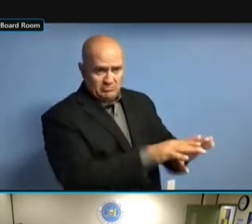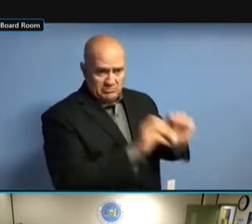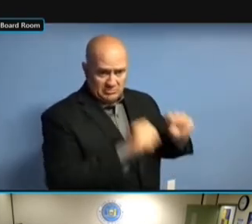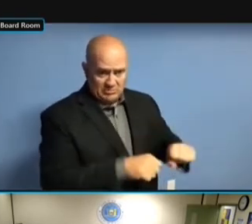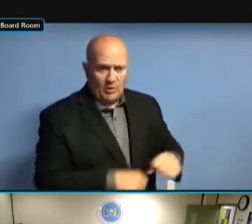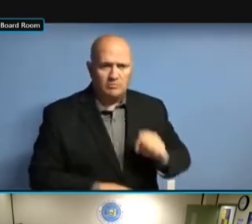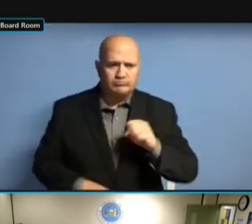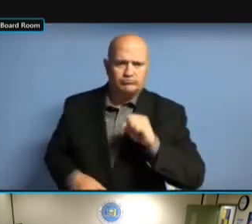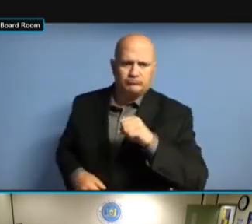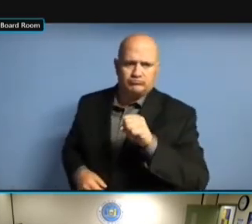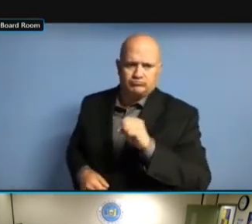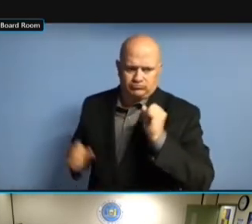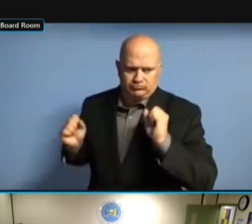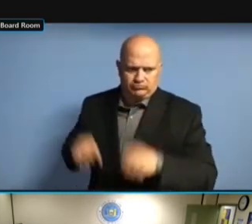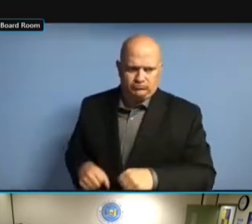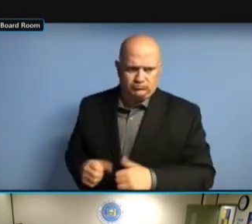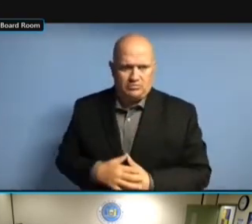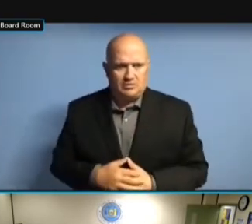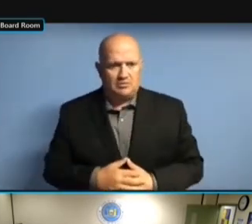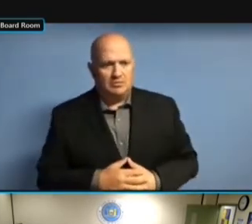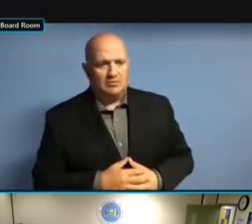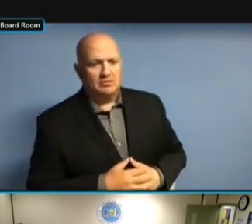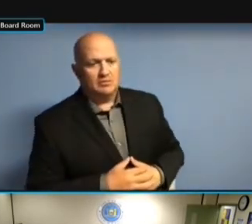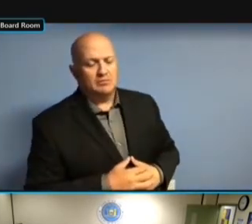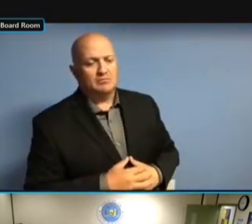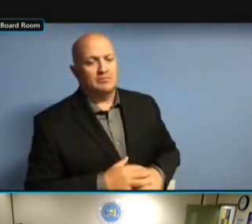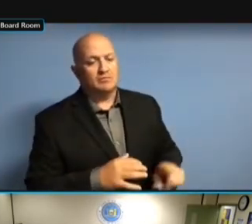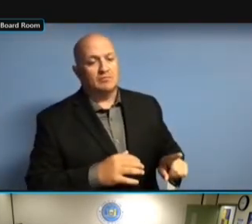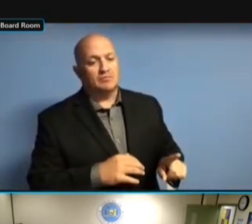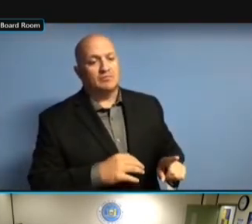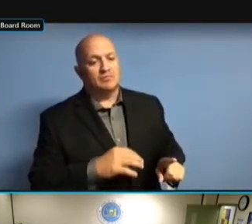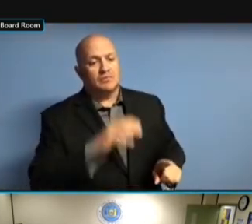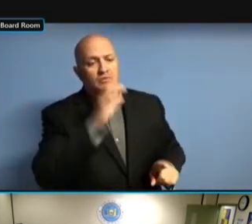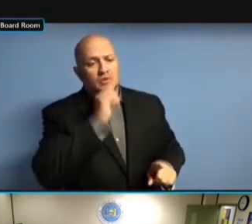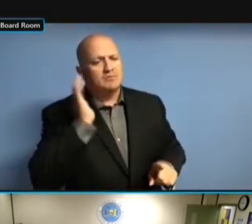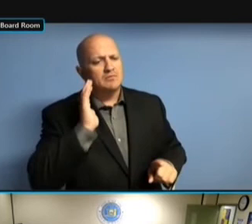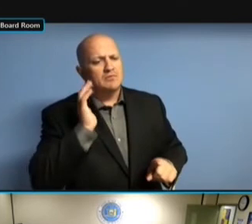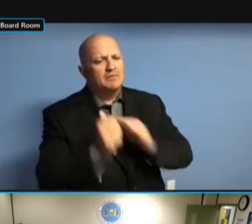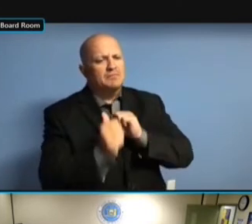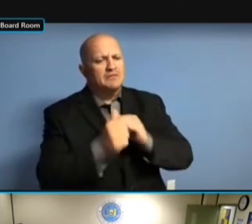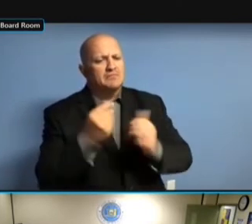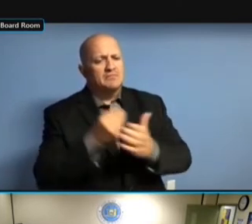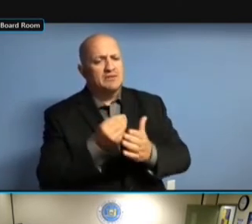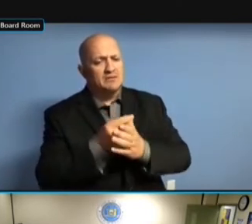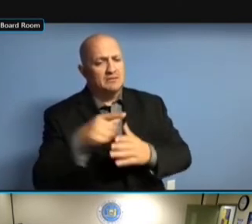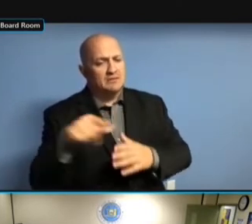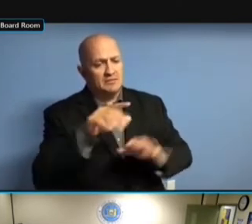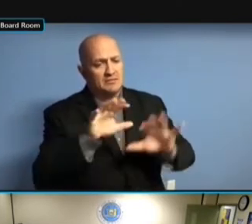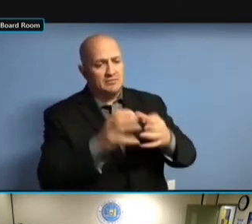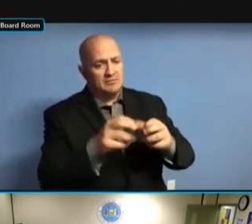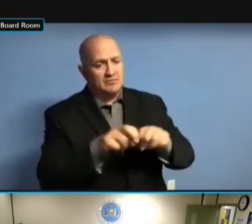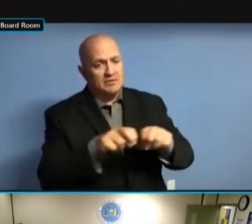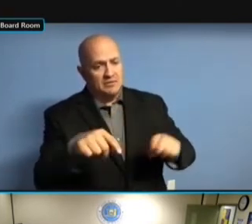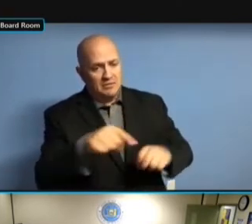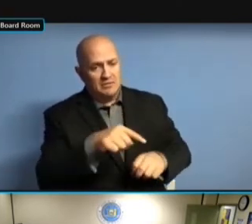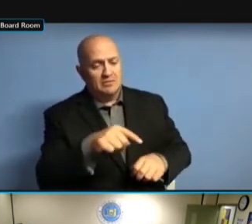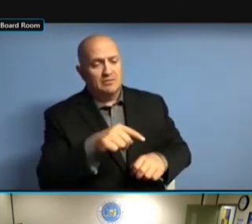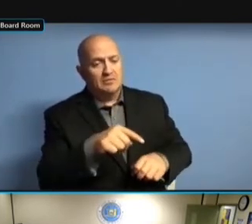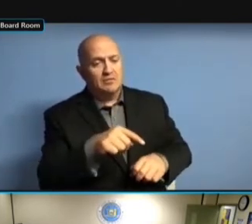AND REVIEWED AT THEIR END AND SHUT DOWN AND REVIEWED AT THEIR END AND SHUT DOWN THEIR AND REVIEWED AT THEIR END AND SHUT DOWN THEIR COMMITTEE AND REVIEWED AT THEIR END AND SHUT DOWN THEIR COMMITTEE BEFORE SHUT DOWN THEIR COMMITTEE BEFORE SHUT DOWN THEIR COMMITTEE BEFORE WE SHUT DOWN THEIR COMMITTEE BEFORE WE MADE SHUT DOWN THEIR COMMITTEE BEFORE WE MADE IT SHUT DOWN THEIR COMMITTEE BEFORE WE MADE IT LIKE SHUT DOWN THEIR COMMITTEE BEFORE WE MADE IT LIKE A SHUT DOWN THEIR COMMITTEE BEFORE WE MADE IT LIKE A SINGLE SHUT DOWN THEIR COMMITTEE BEFORE WE MADE IT LIKE A SINGLE FILING WE MADE IT LIKE A SINGLE FILING WE MADE IT LIKE A SINGLE FILING UP WE MADE IT LIKE A SINGLE FILING UP HERE, WE MADE IT LIKE A SINGLE FILING UP HERE, THESE WE MADE IT LIKE A SINGLE FILING UP HERE, THESE ARE WE MADE IT LIKE A SINGLE FILING UP HERE, THESE ARE A WE MADE IT LIKE A SINGLE FILING UP HERE, THESE ARE A LOT WE MADE IT LIKE A SINGLE FILING UP HERE, THESE ARE A LOT OF WE MADE IT LIKE A SINGLE FILING UP HERE, THESE ARE A LOT OF THE UP HERE, THESE ARE A LOT OF THE UP HERE, THESE ARE A LOT OF THE PEOPLE UP HERE, THESE ARE A LOT OF THE PEOPLE OVER UP HERE, THESE ARE A LOT OF THE PEOPLE OVER THE UP HERE, THESE ARE A LOT OF THE PEOPLE OVER THE PAST UP HERE, THESE ARE A LOT OF THE PEOPLE OVER THE PAST FIVE